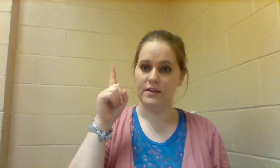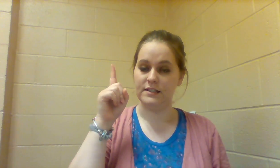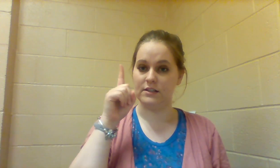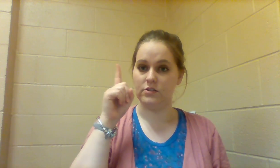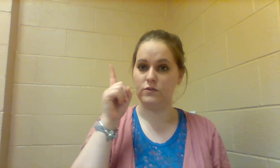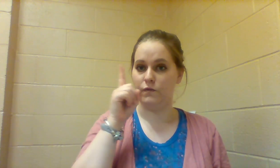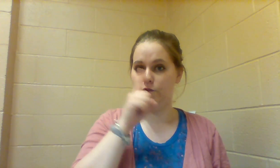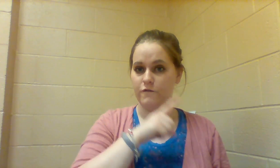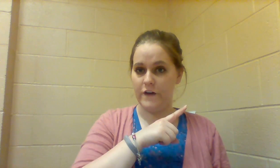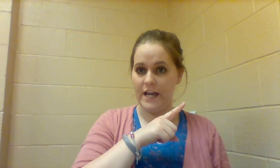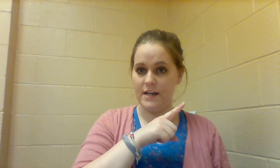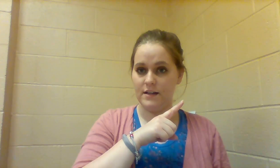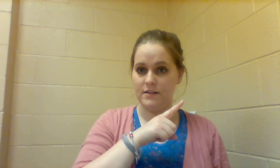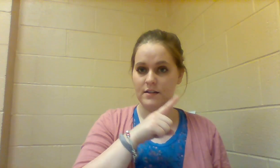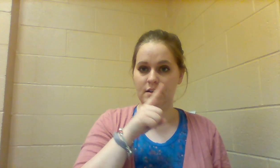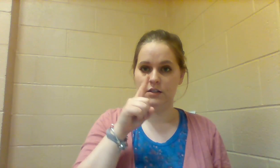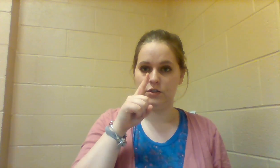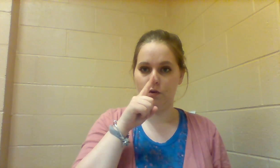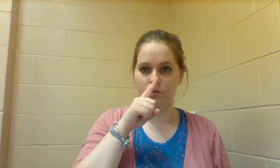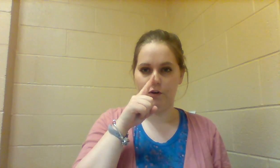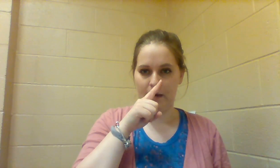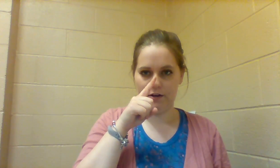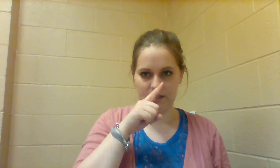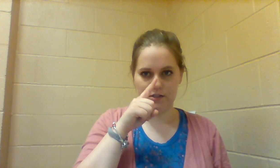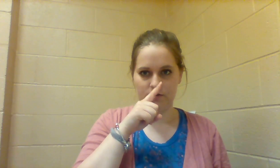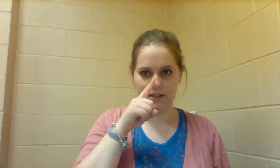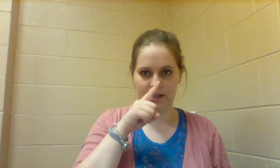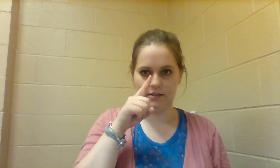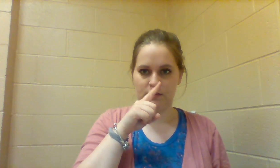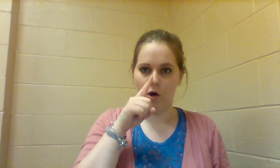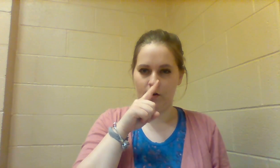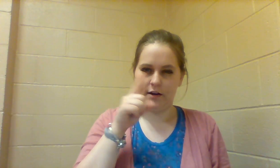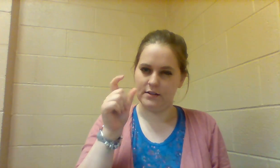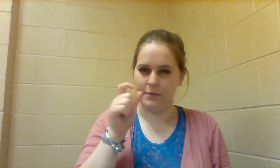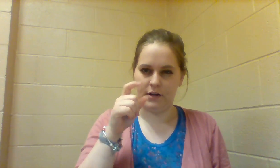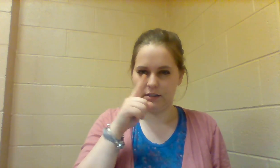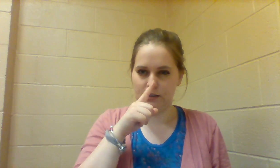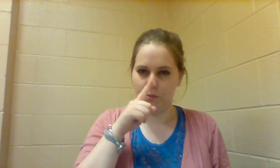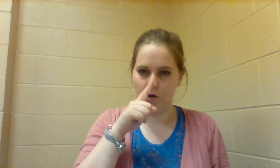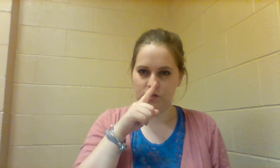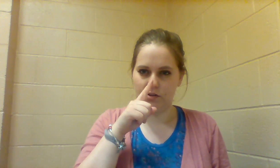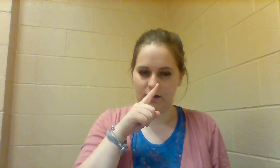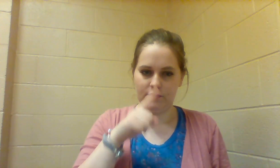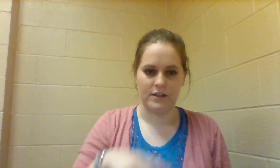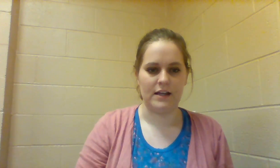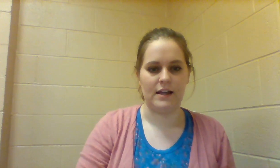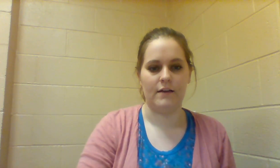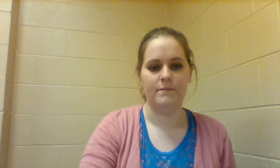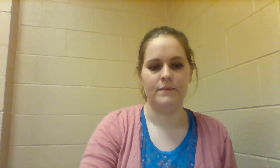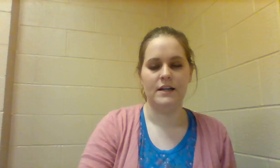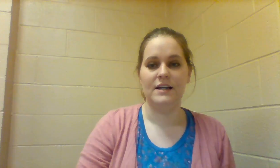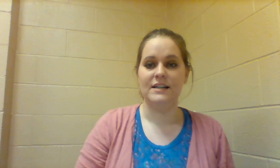this is also FAKE so for MOUSE, I do it like smaller because a mouse is small so you think of it like that